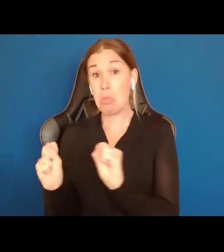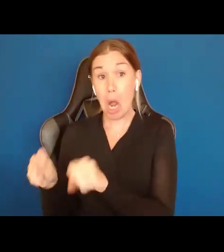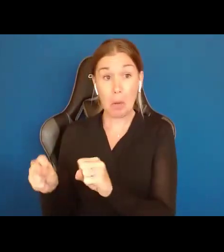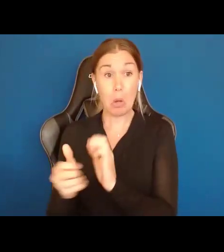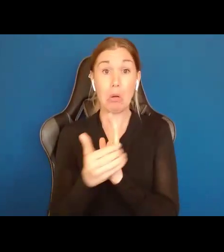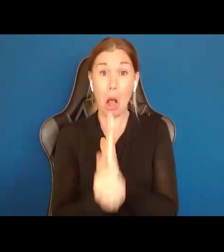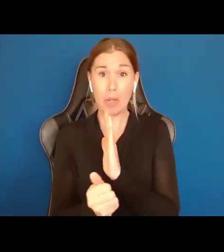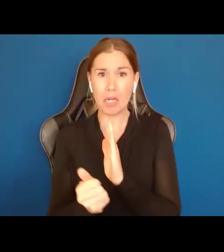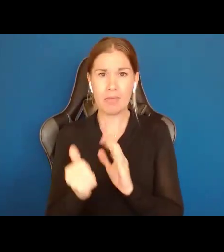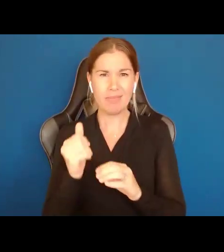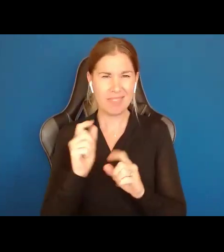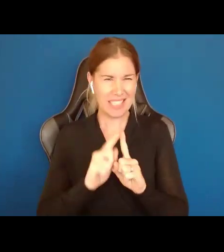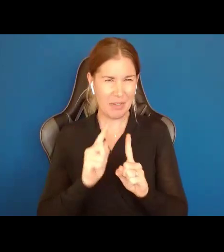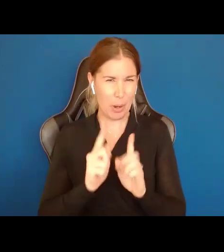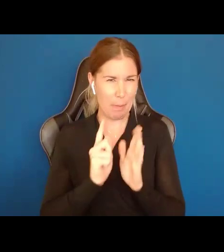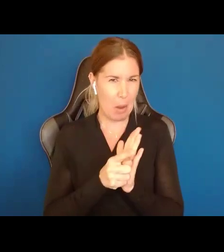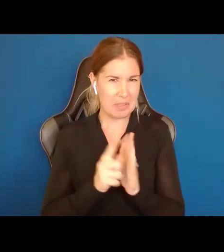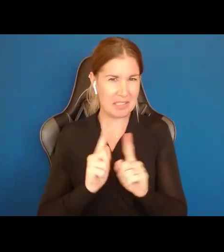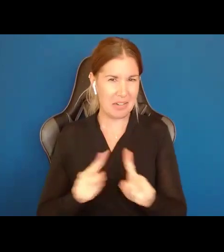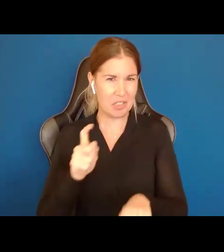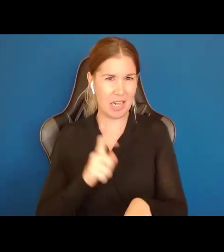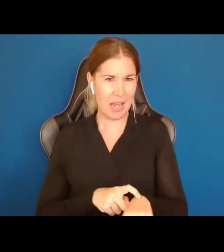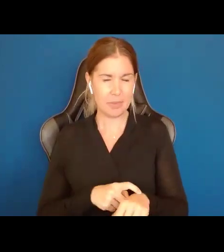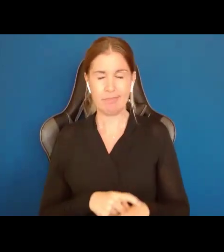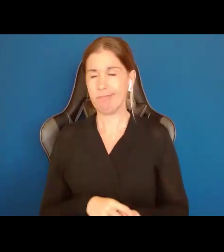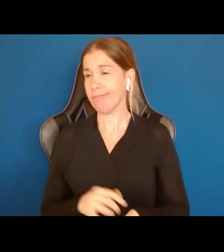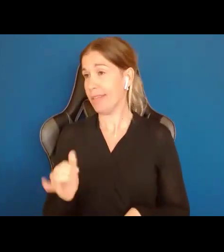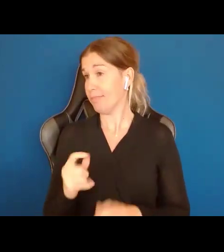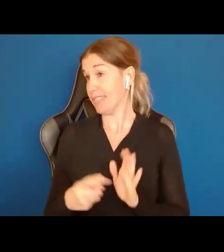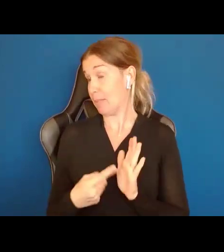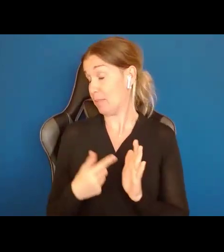You ever wake up one day not feeling well and say man I better not do anything important today? I am not thinking straight.